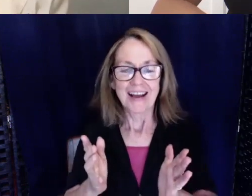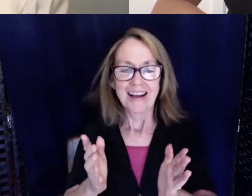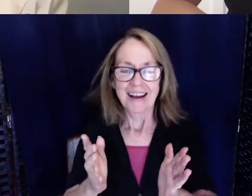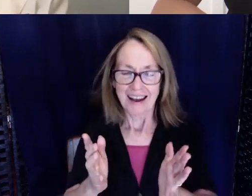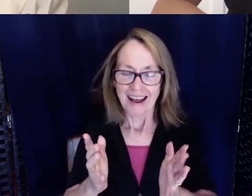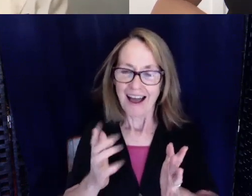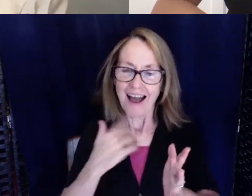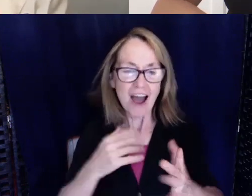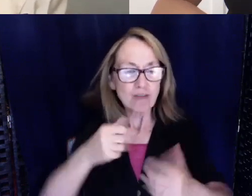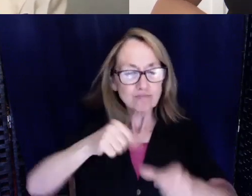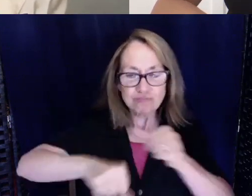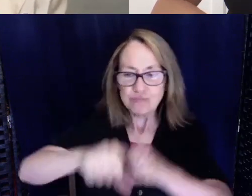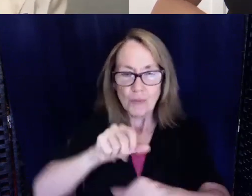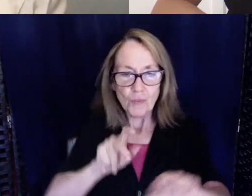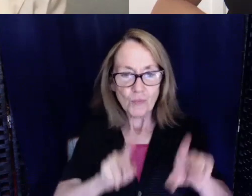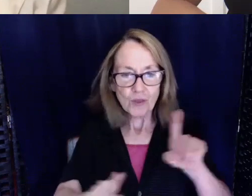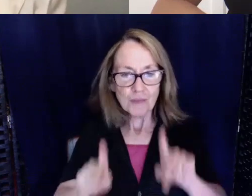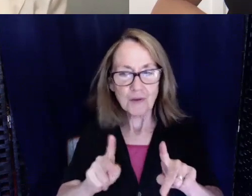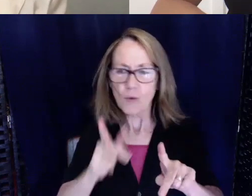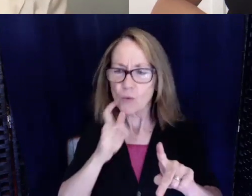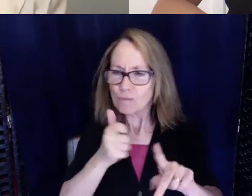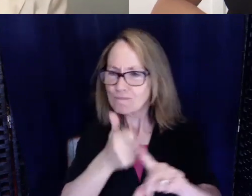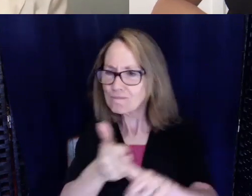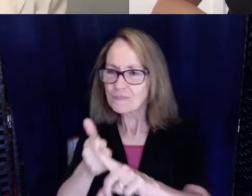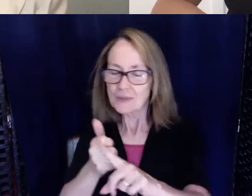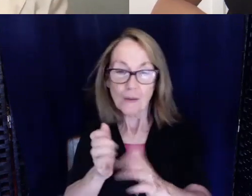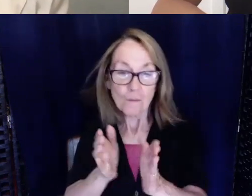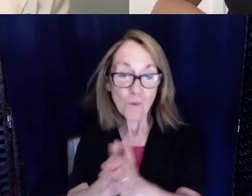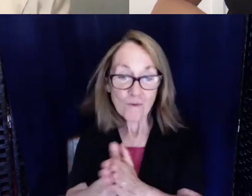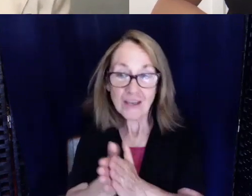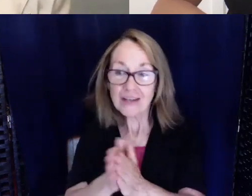people that are very motivated and dedicated.